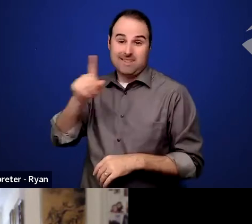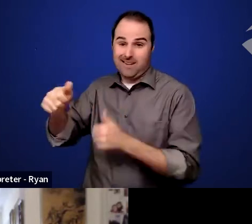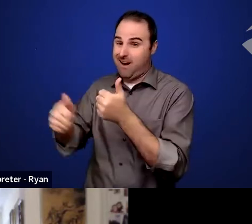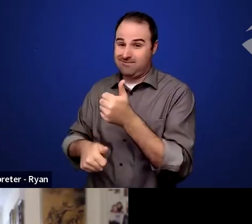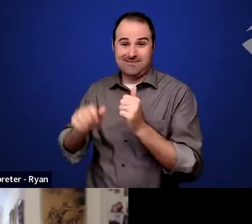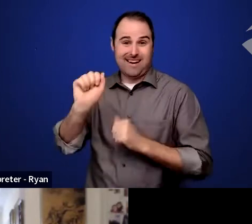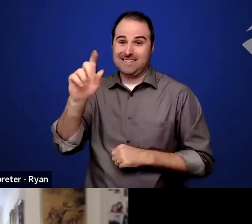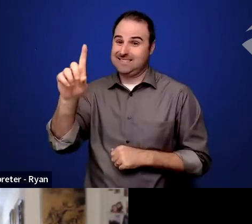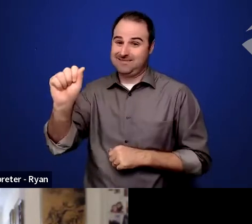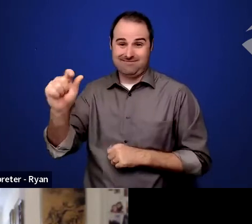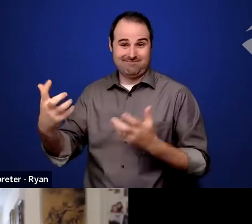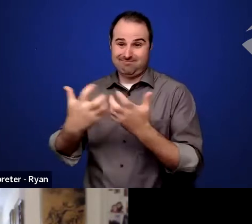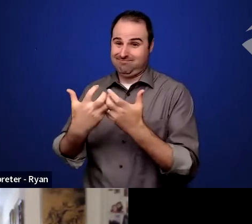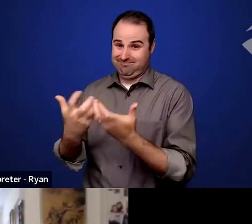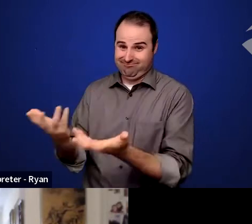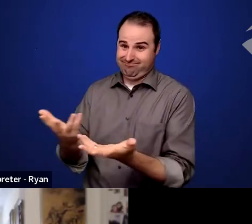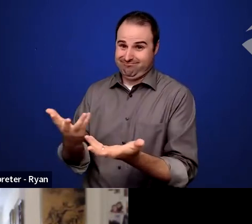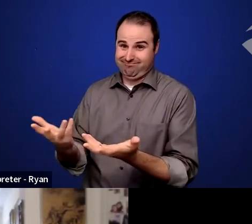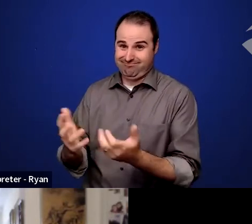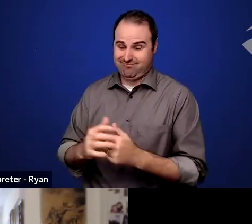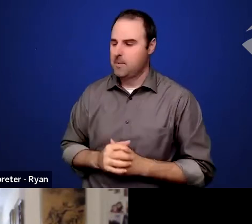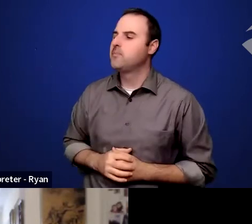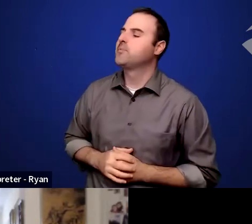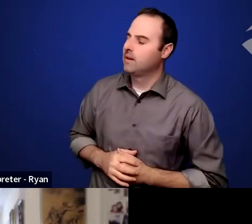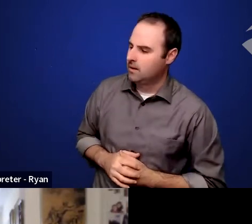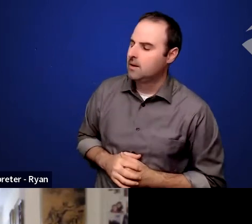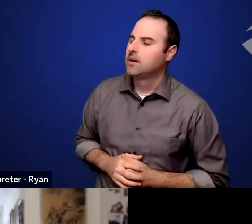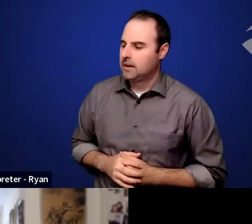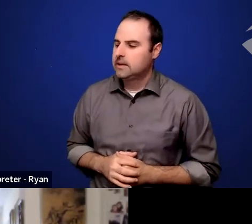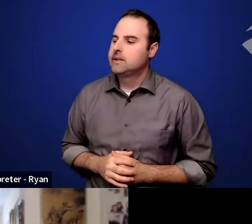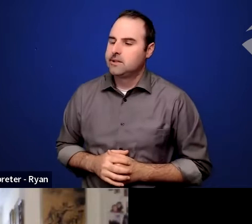I mean personally, I feel that